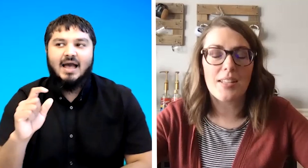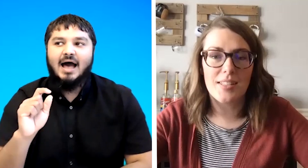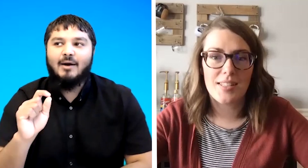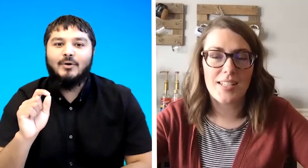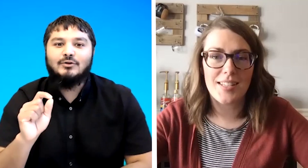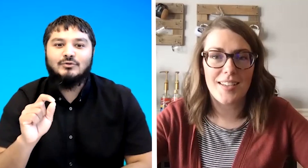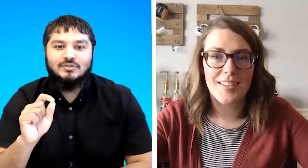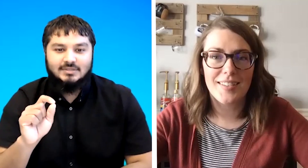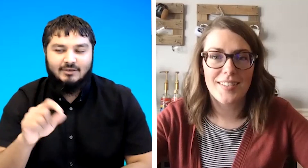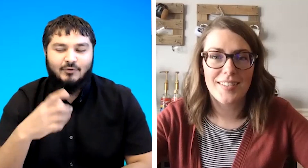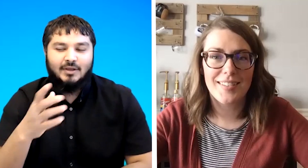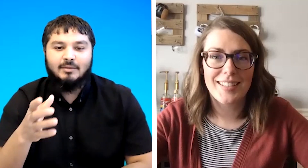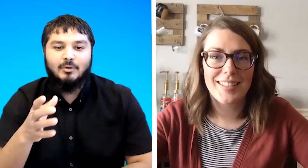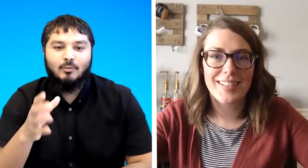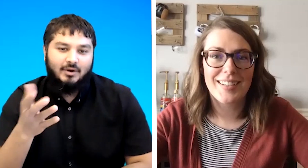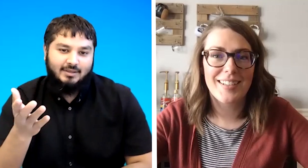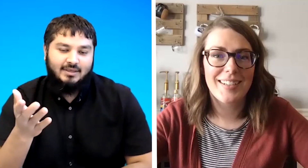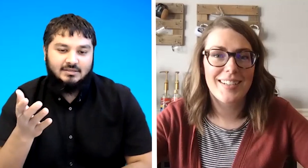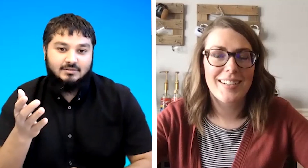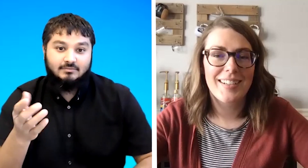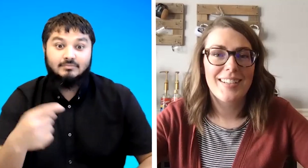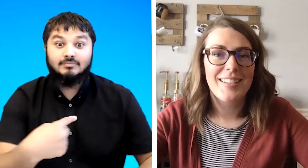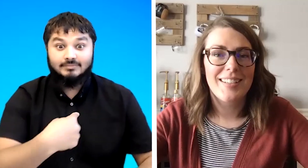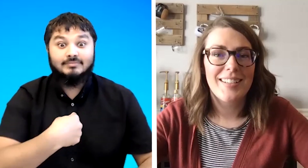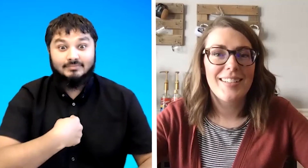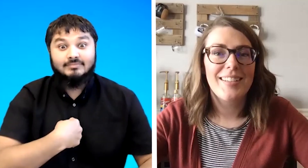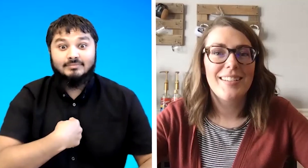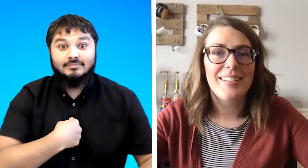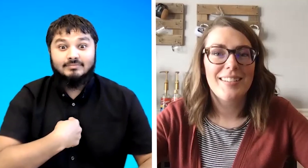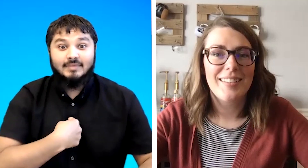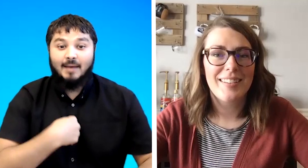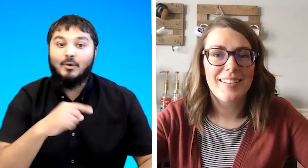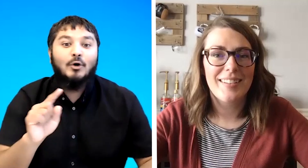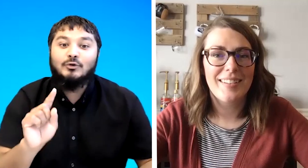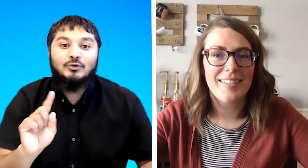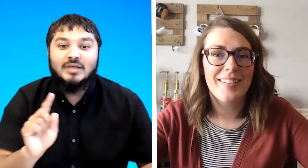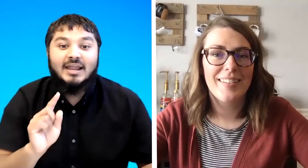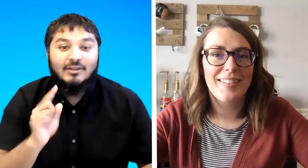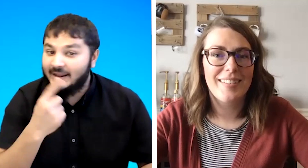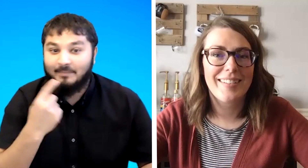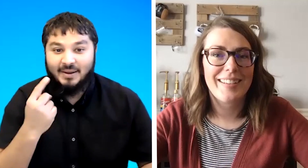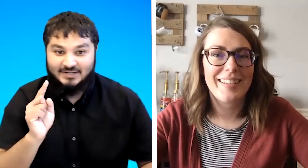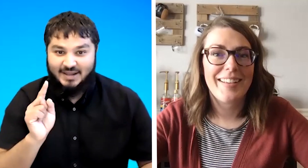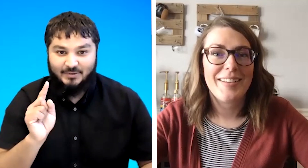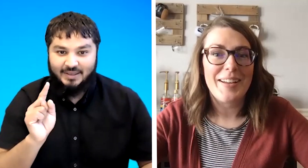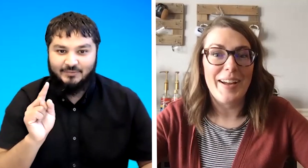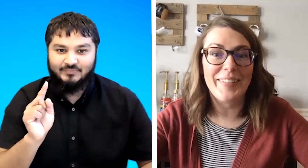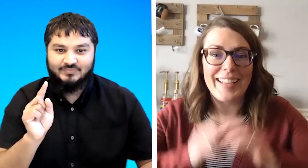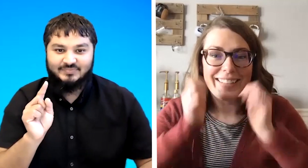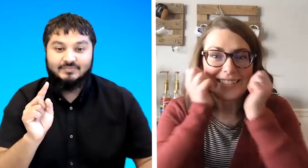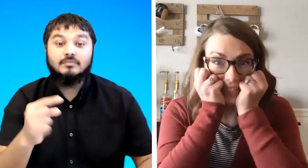i want to see if you can tell me what it is i'm not going to use any lip pattern now okay